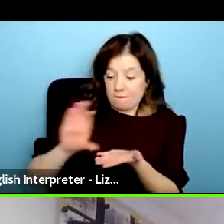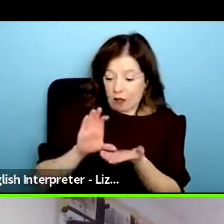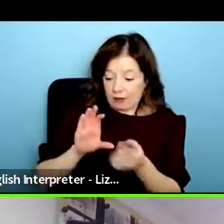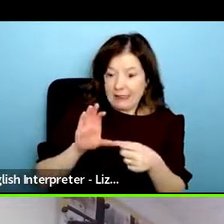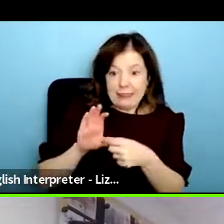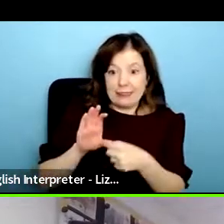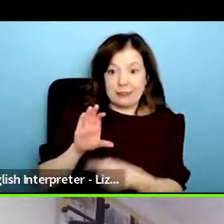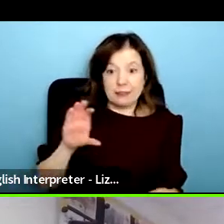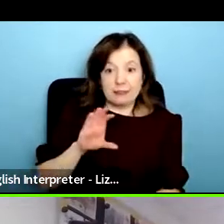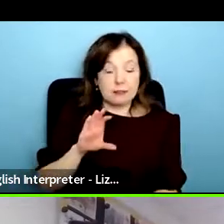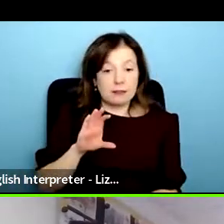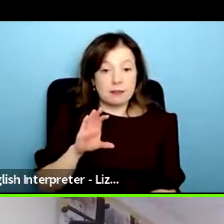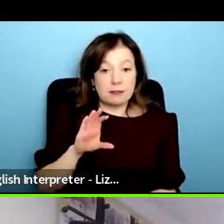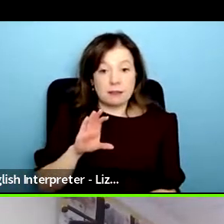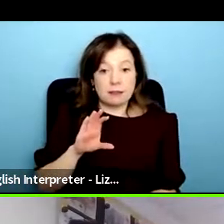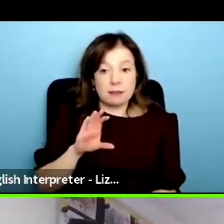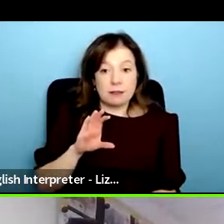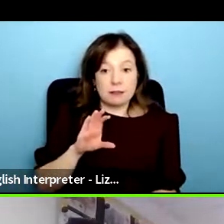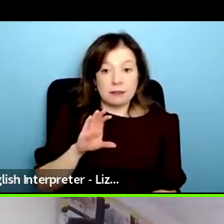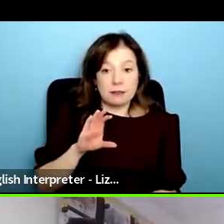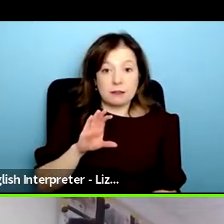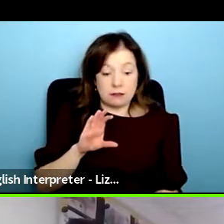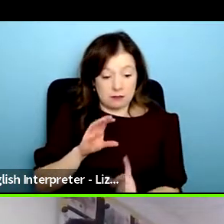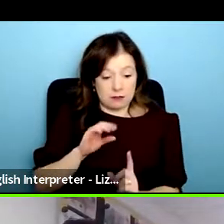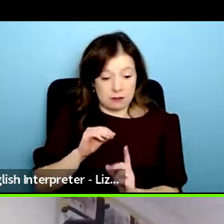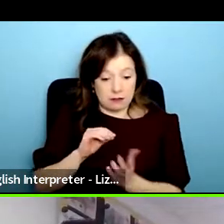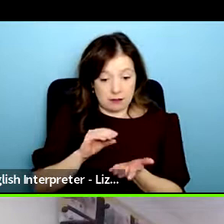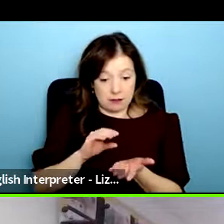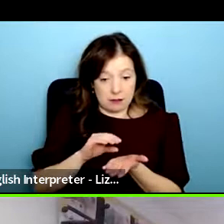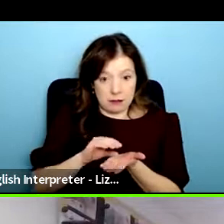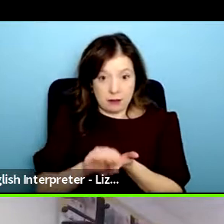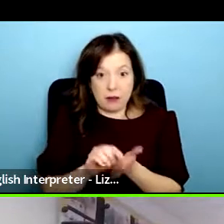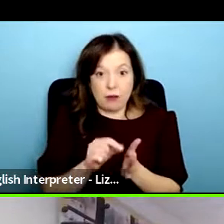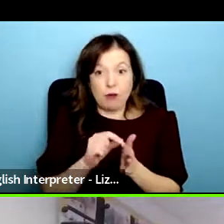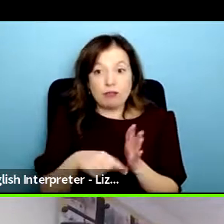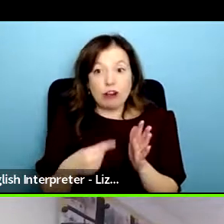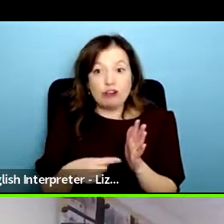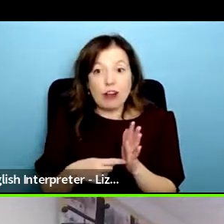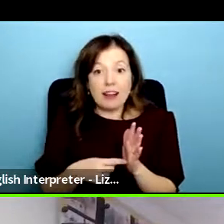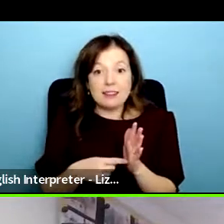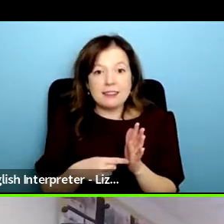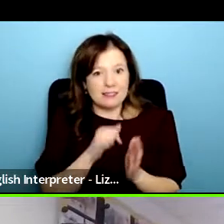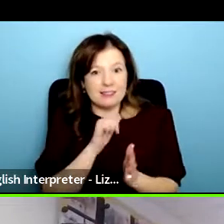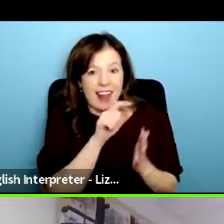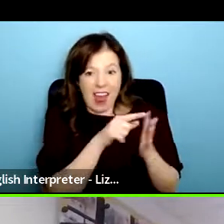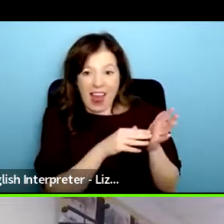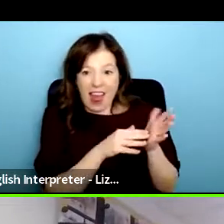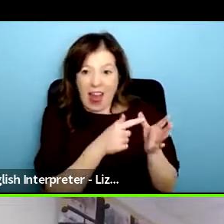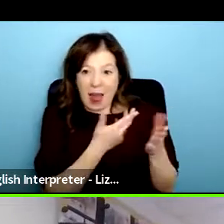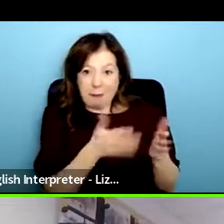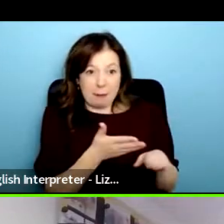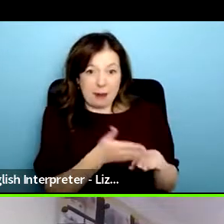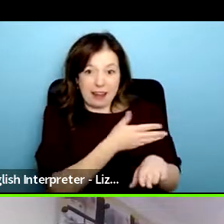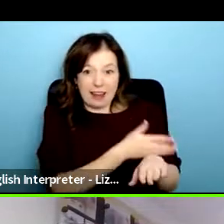for um different projects as emma said it's quite difficult to get the uh that core funding so when